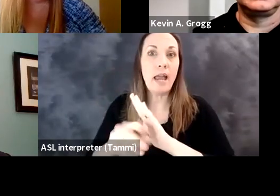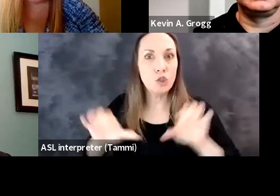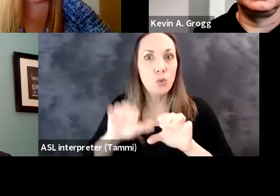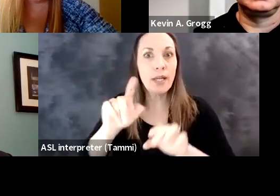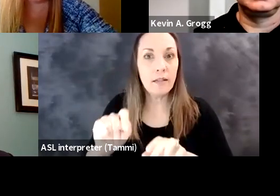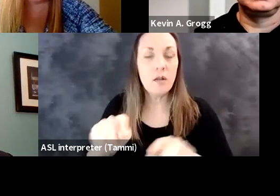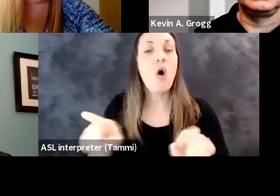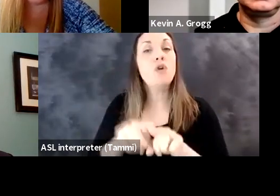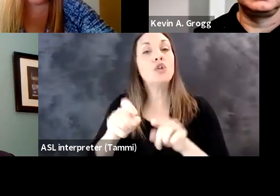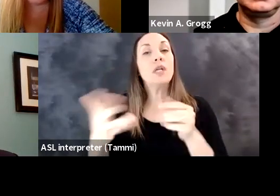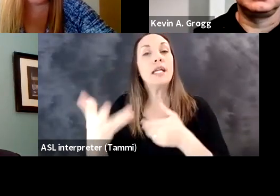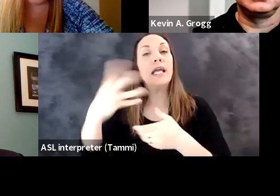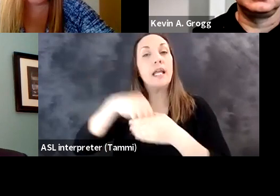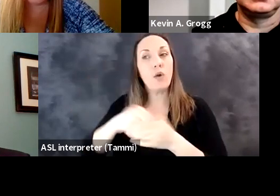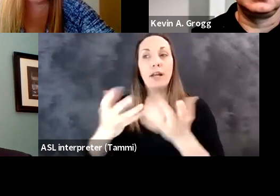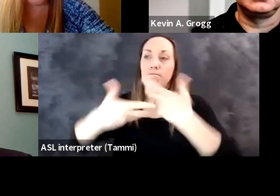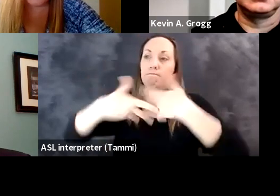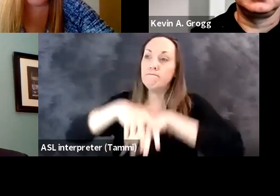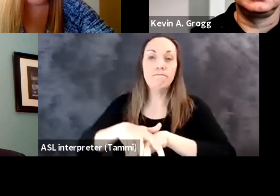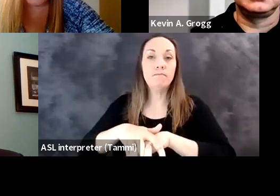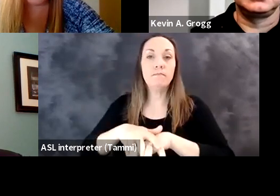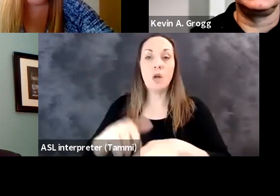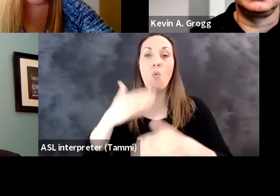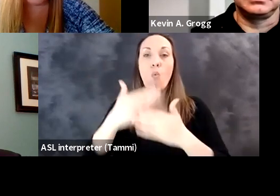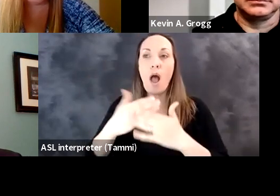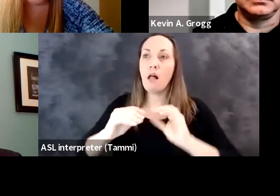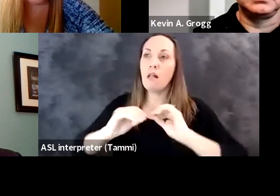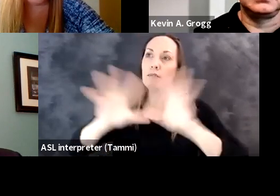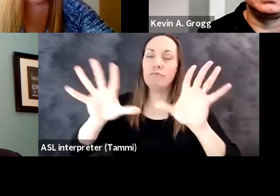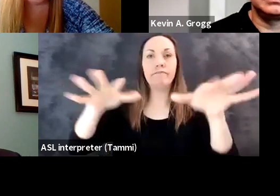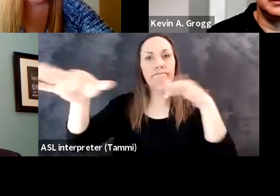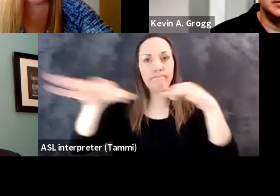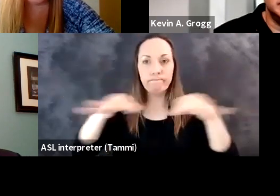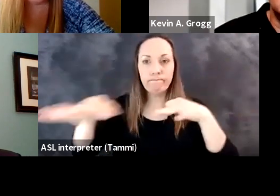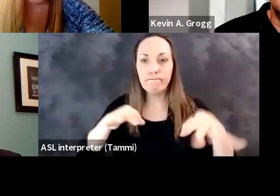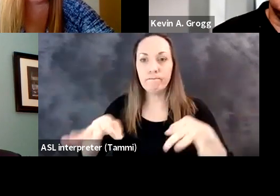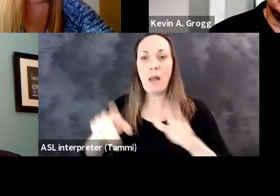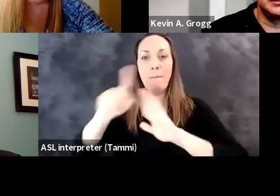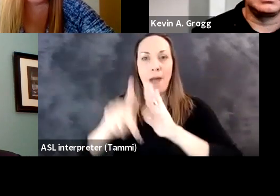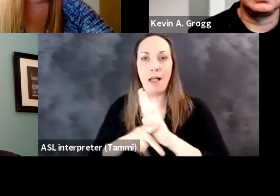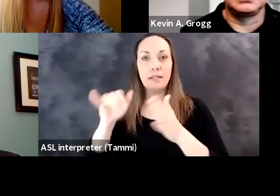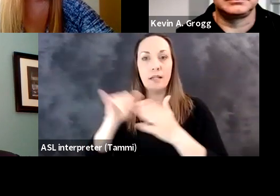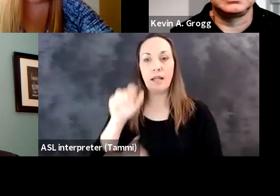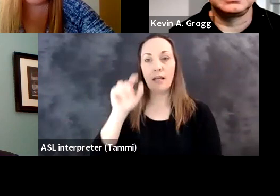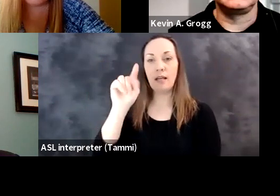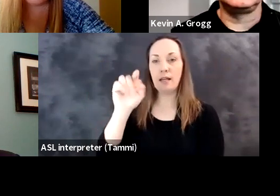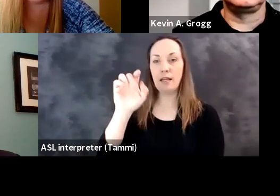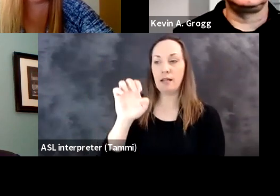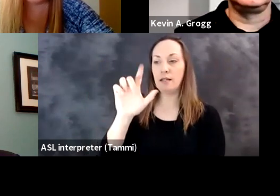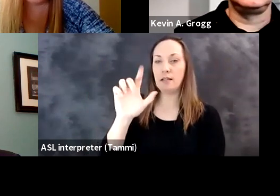policy in practice. You'll also need an integrated well communicated telework policy in place